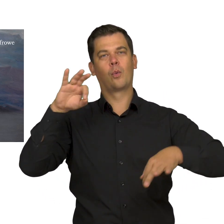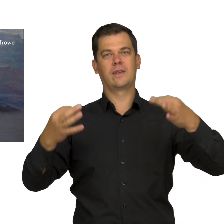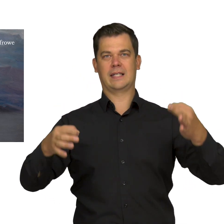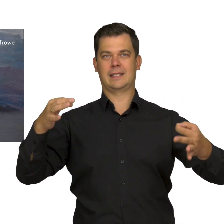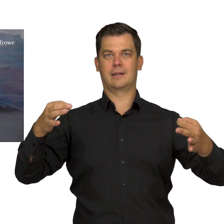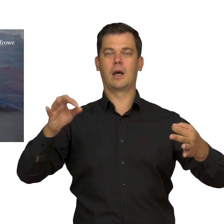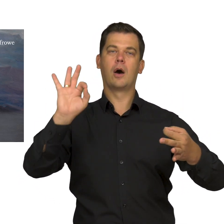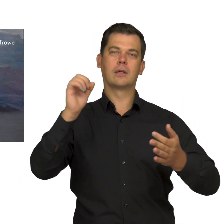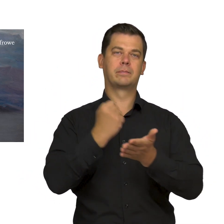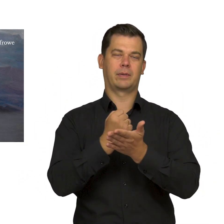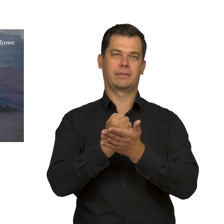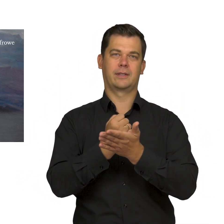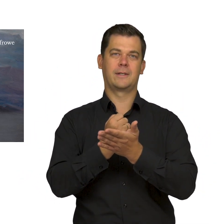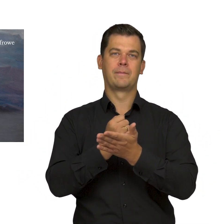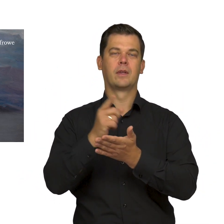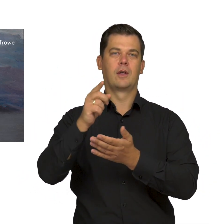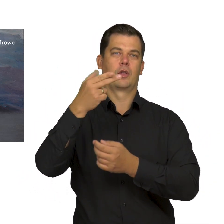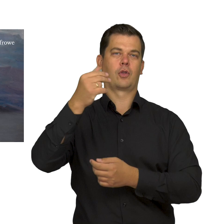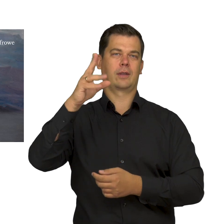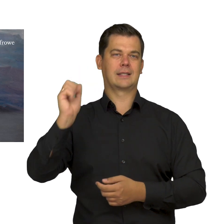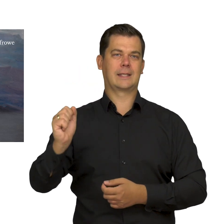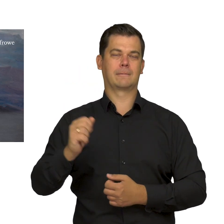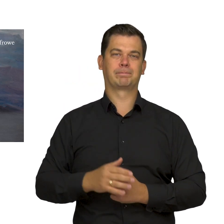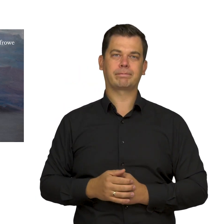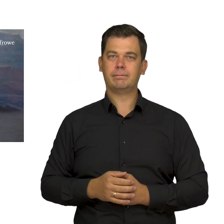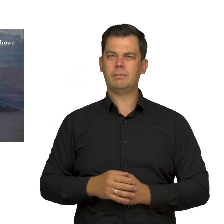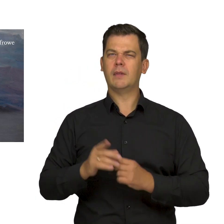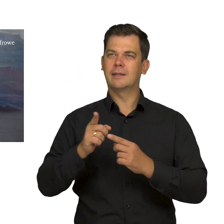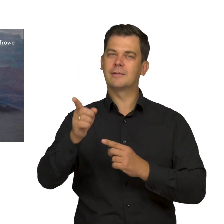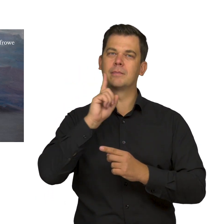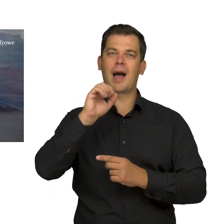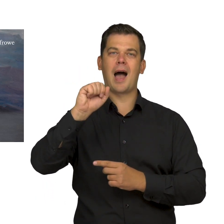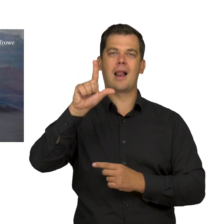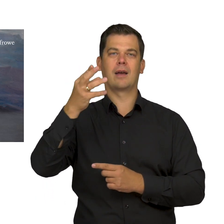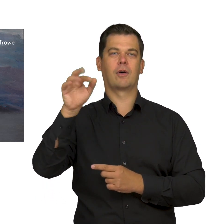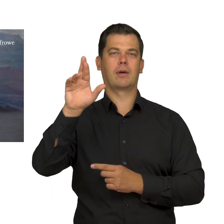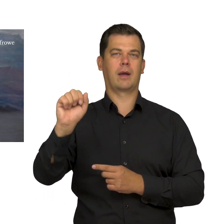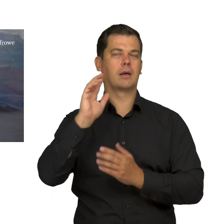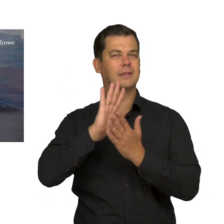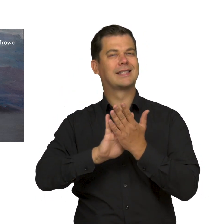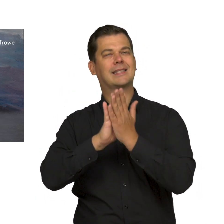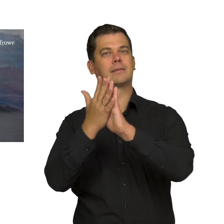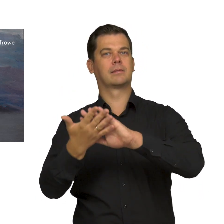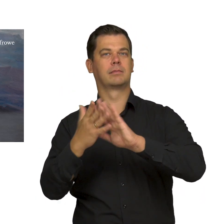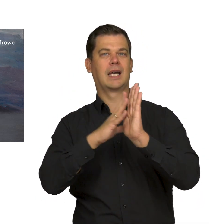This allegorical, symbolical treatment of the world,